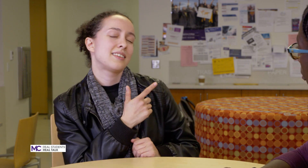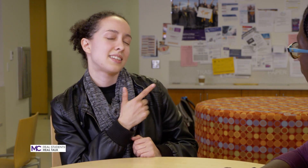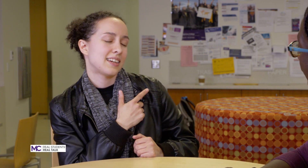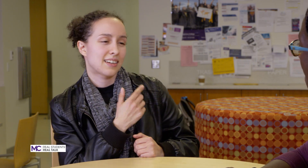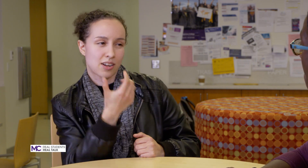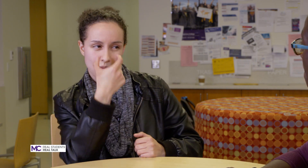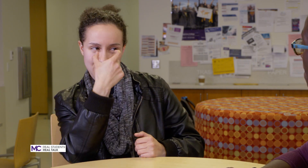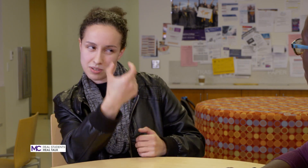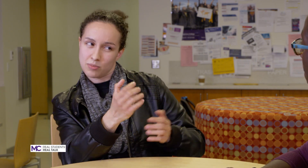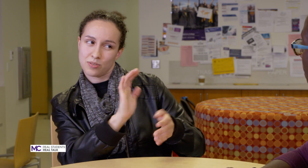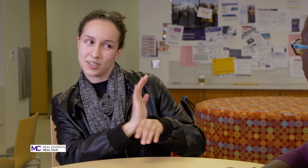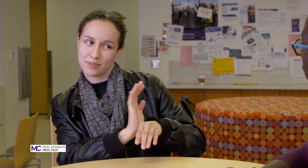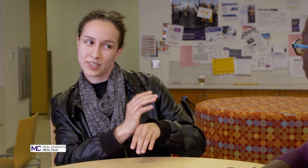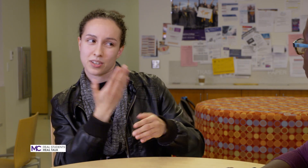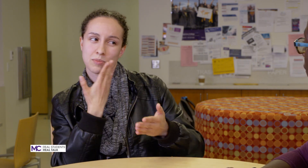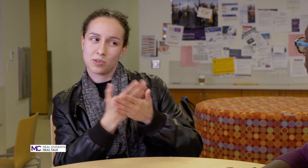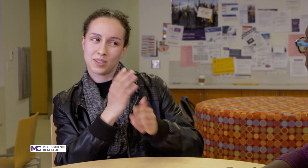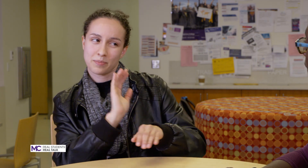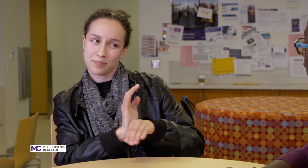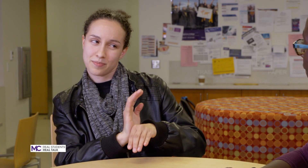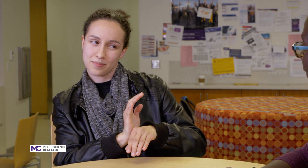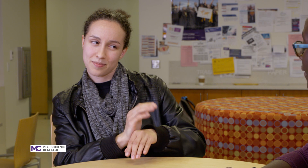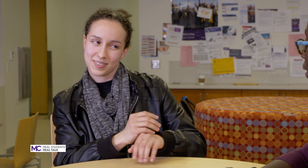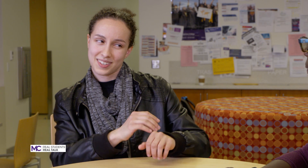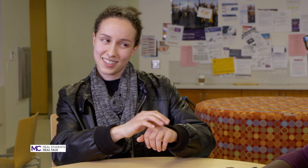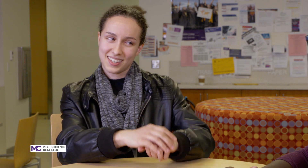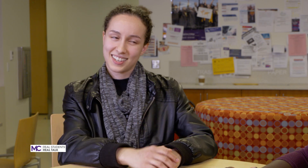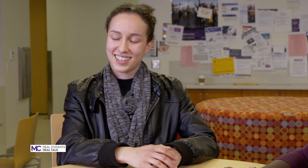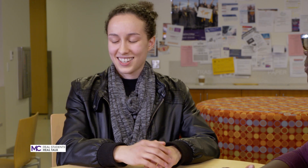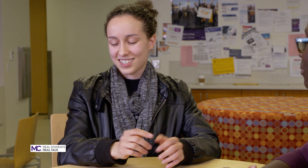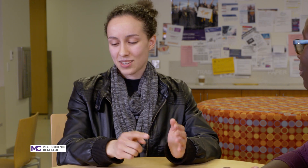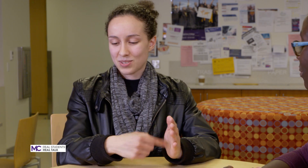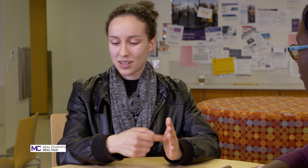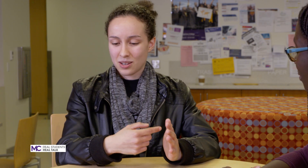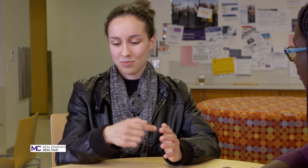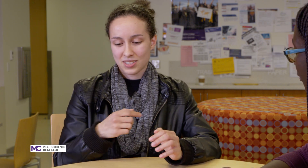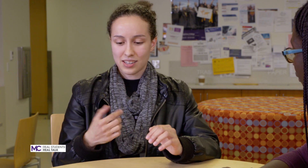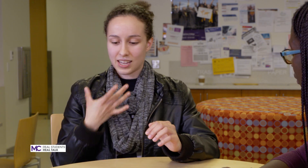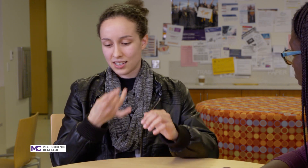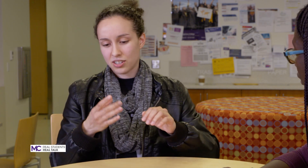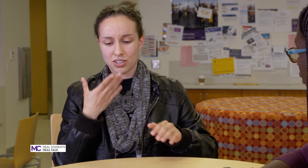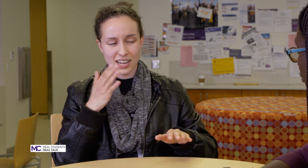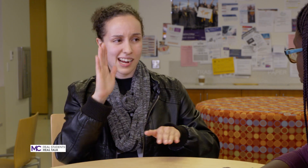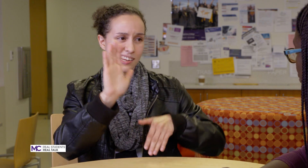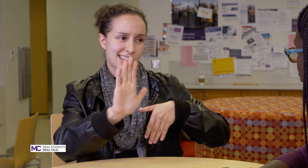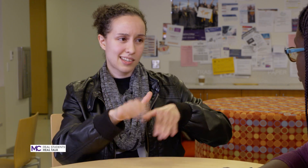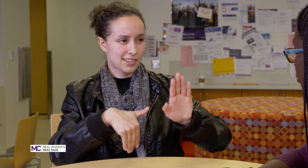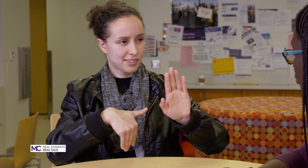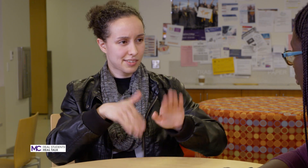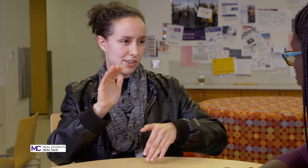I'll watch a movie a good movie sometimes I like a good hike you know